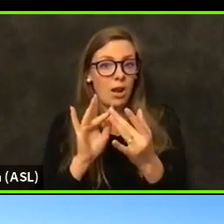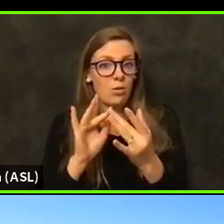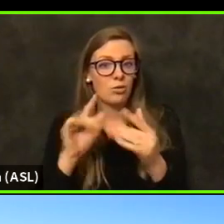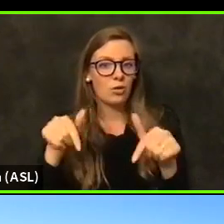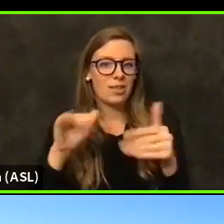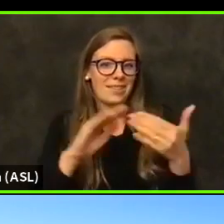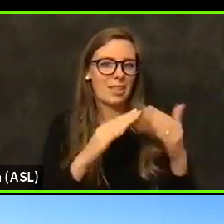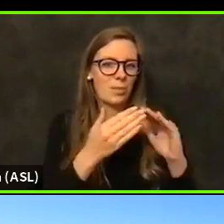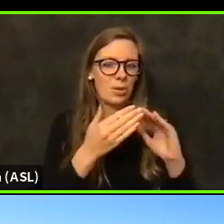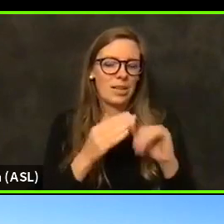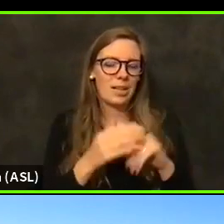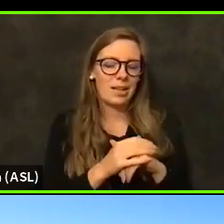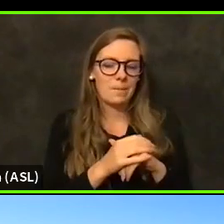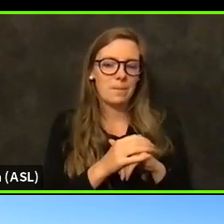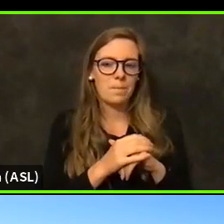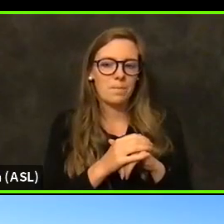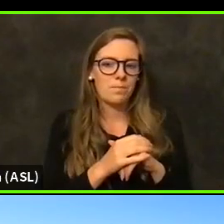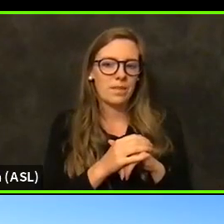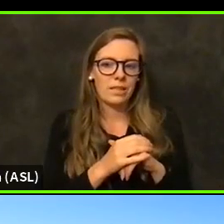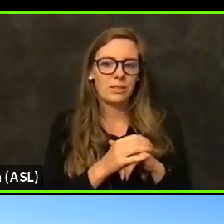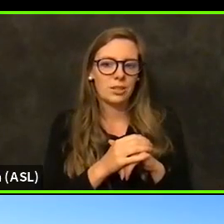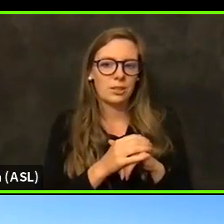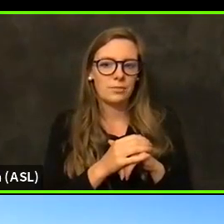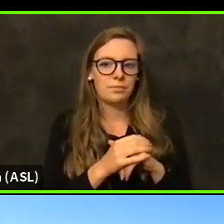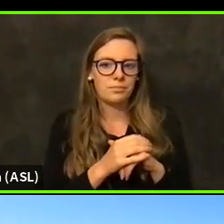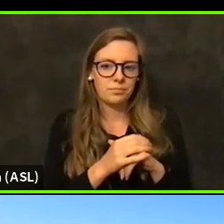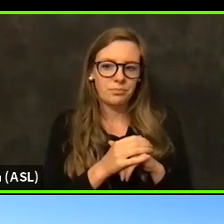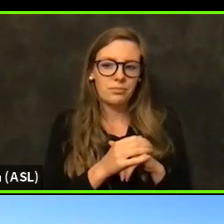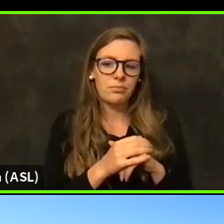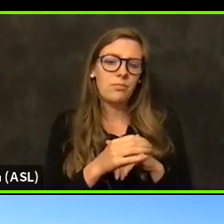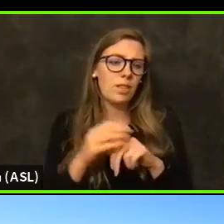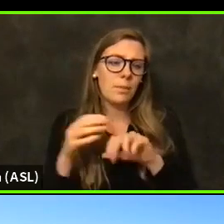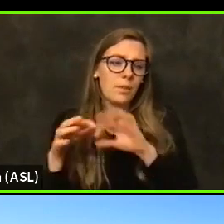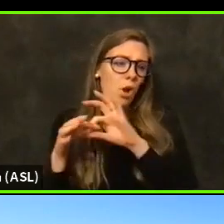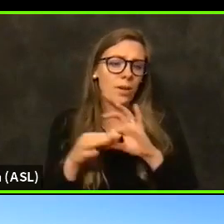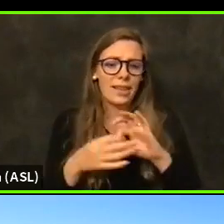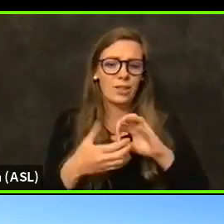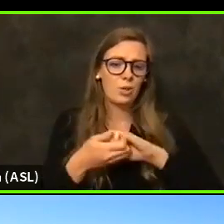So it goes all goes back to strategy, building in partnership and ensuring that